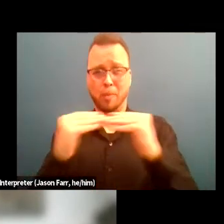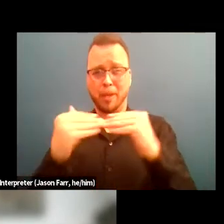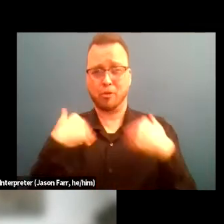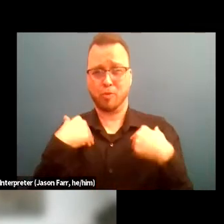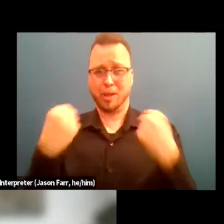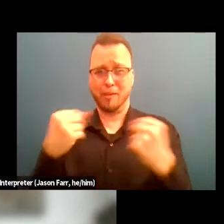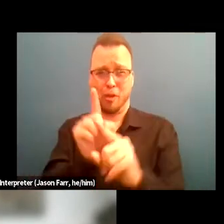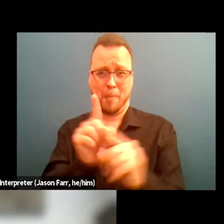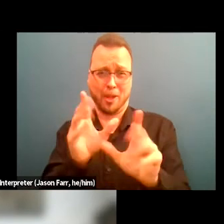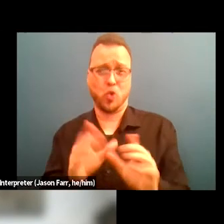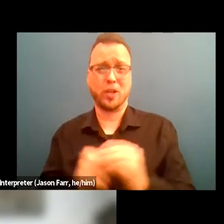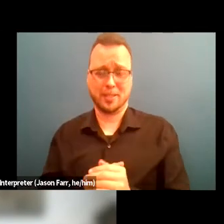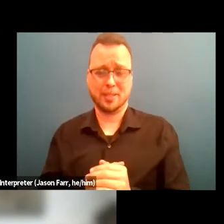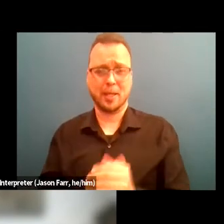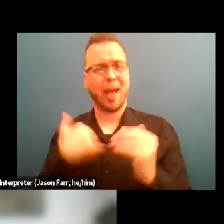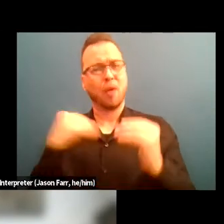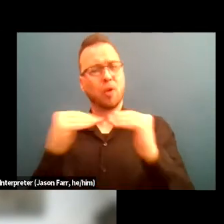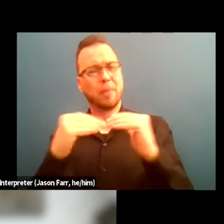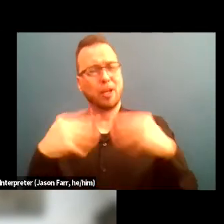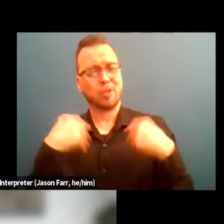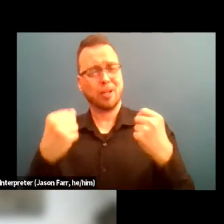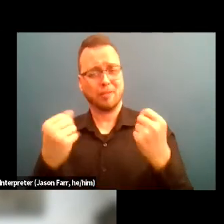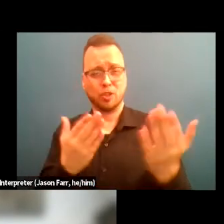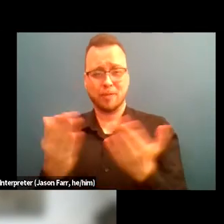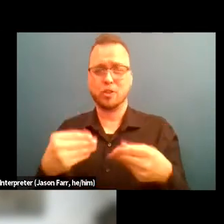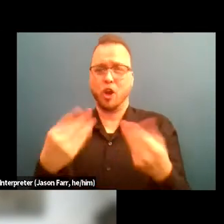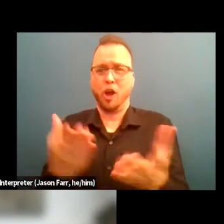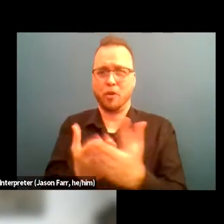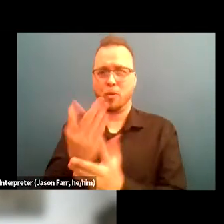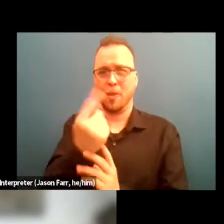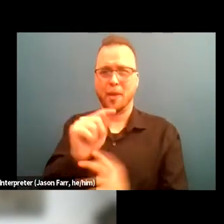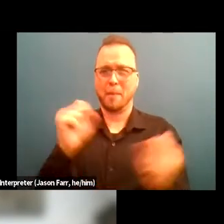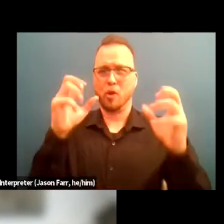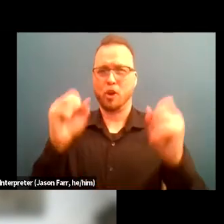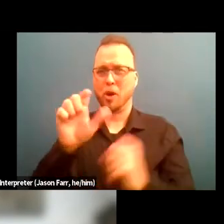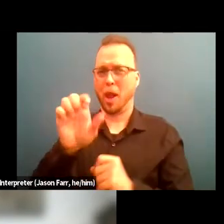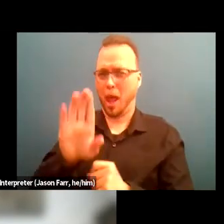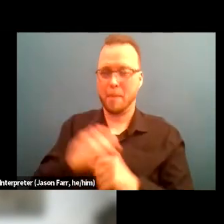Our peer services are offered through the Miracles Club. They're confidential peer services,